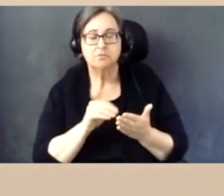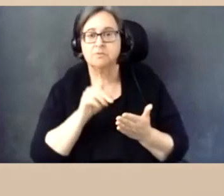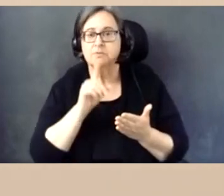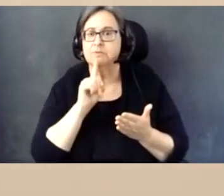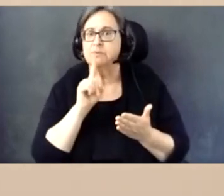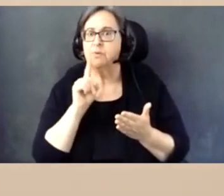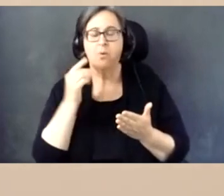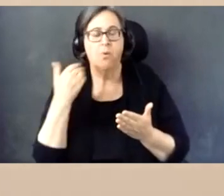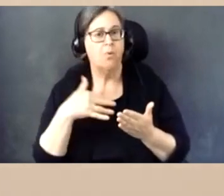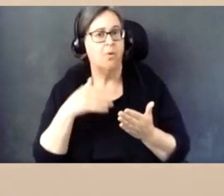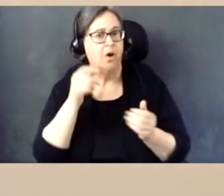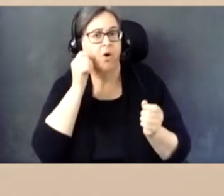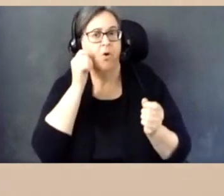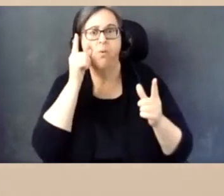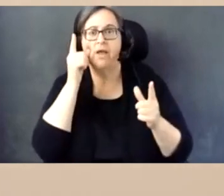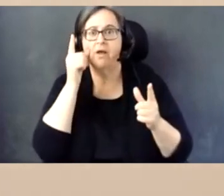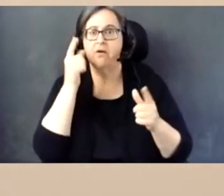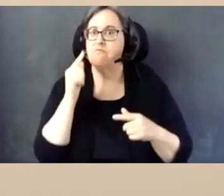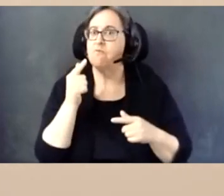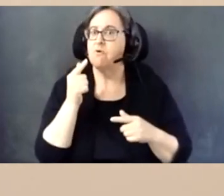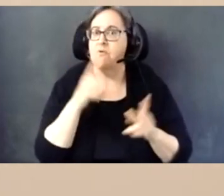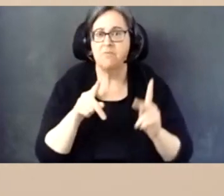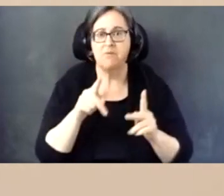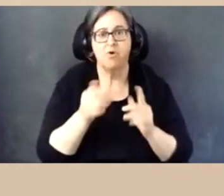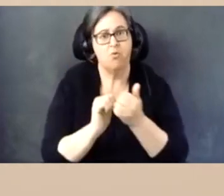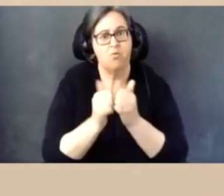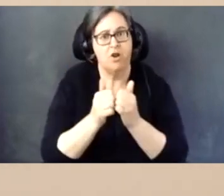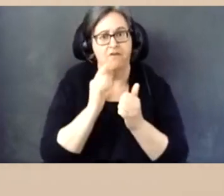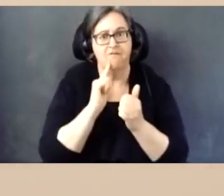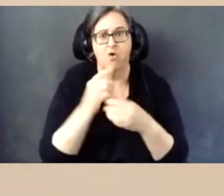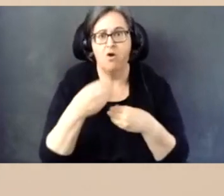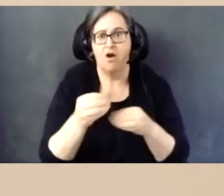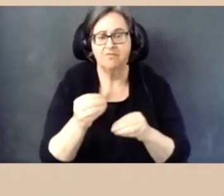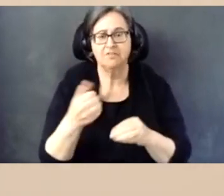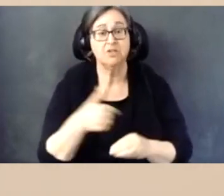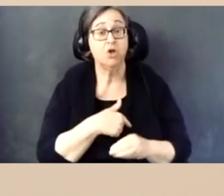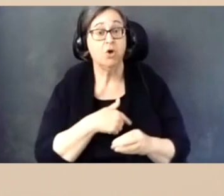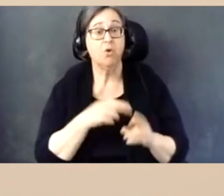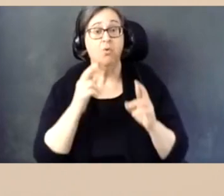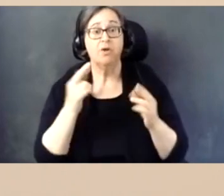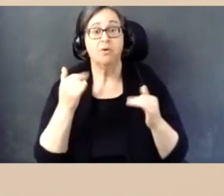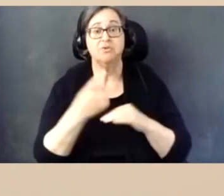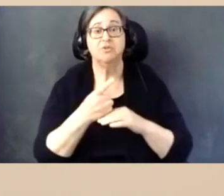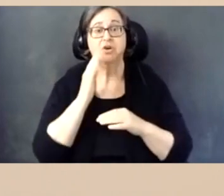What we found should serve as a wakeup call to anyone running for office.